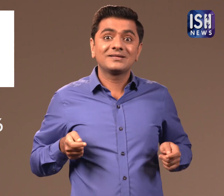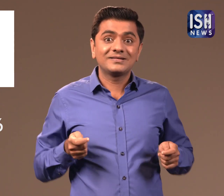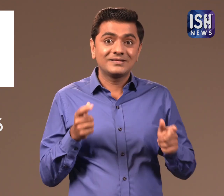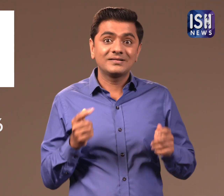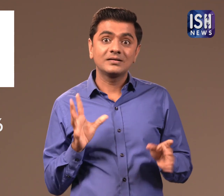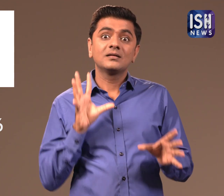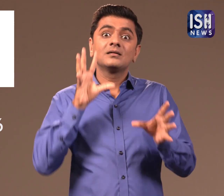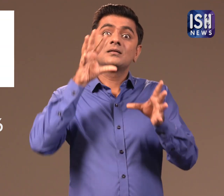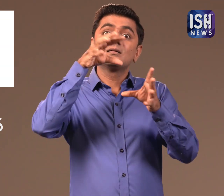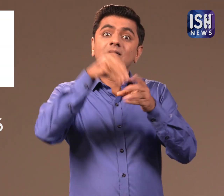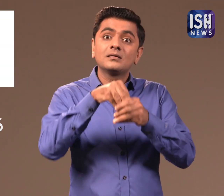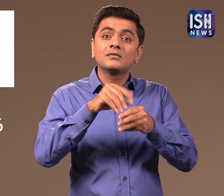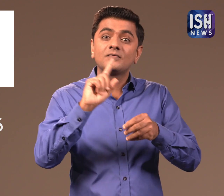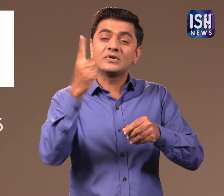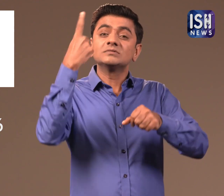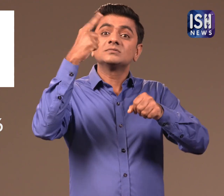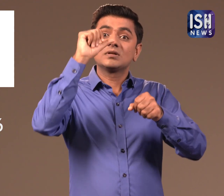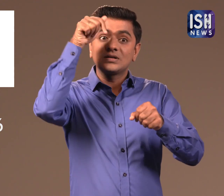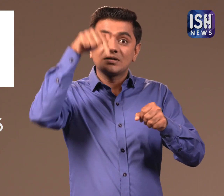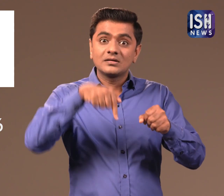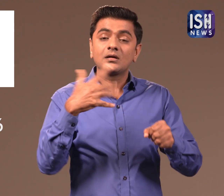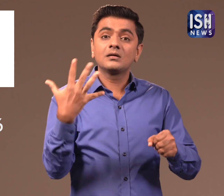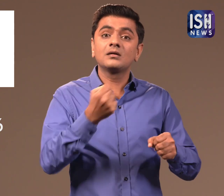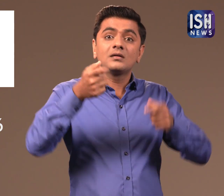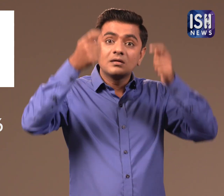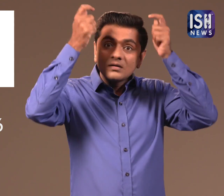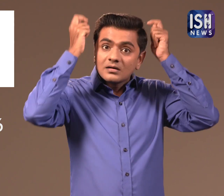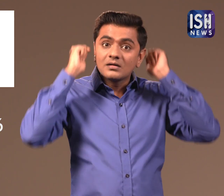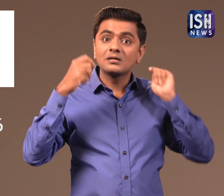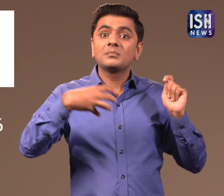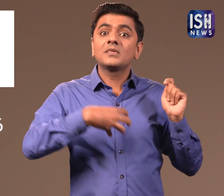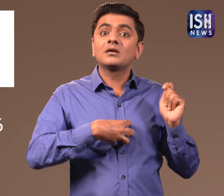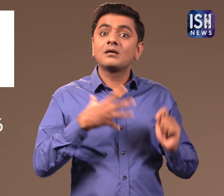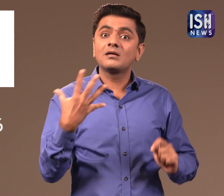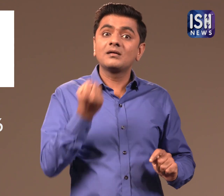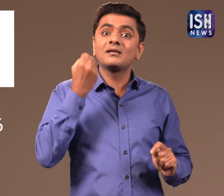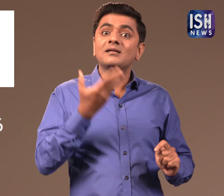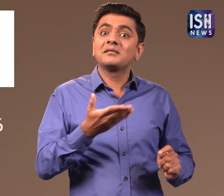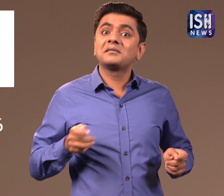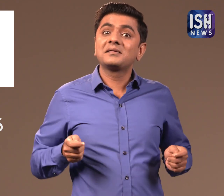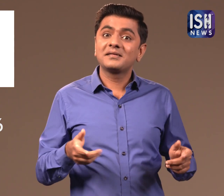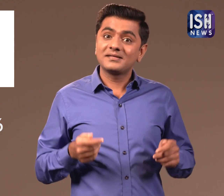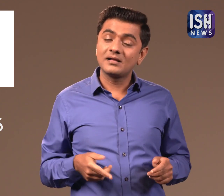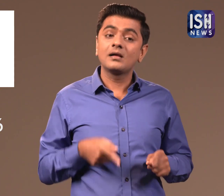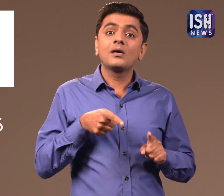Deepa participated and became the first Indian to win a medal.